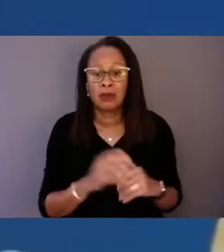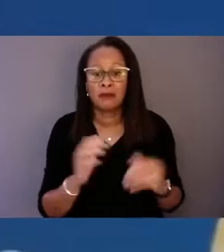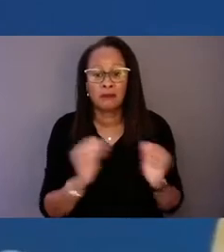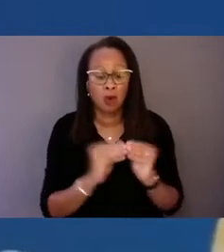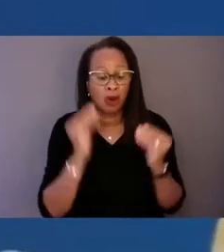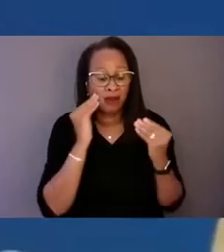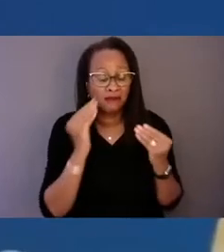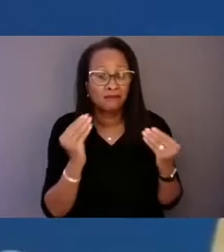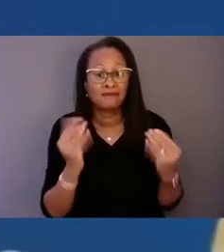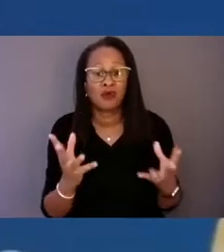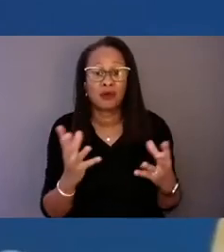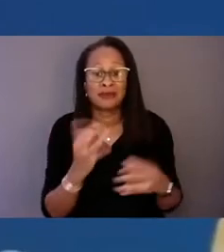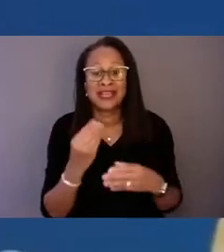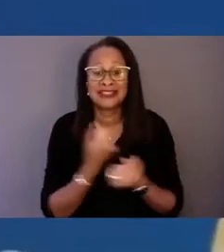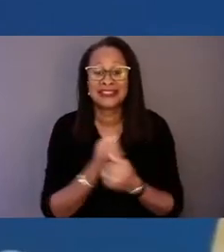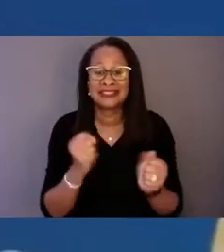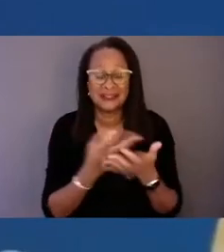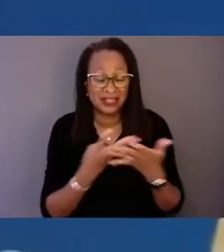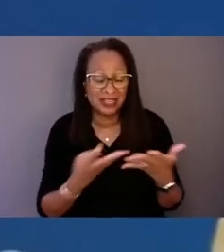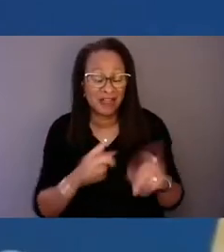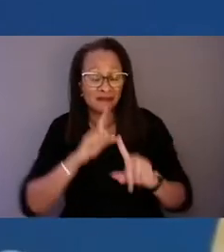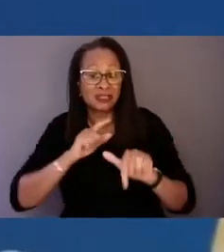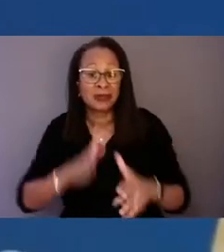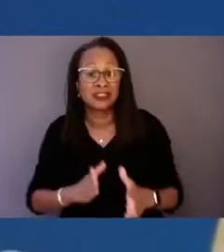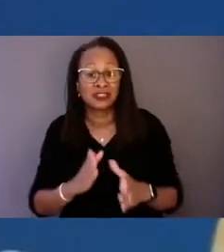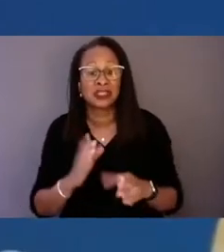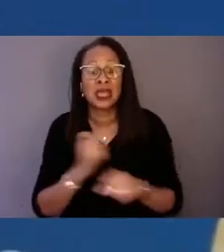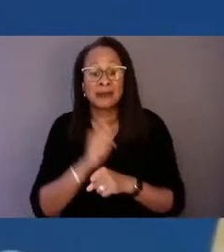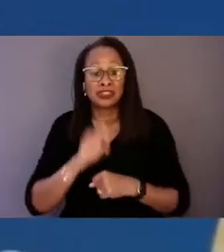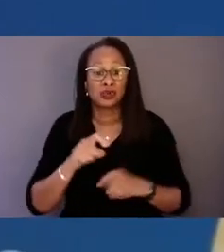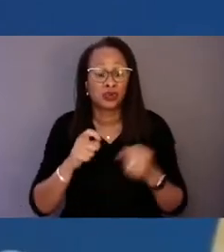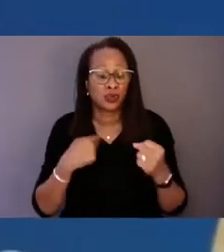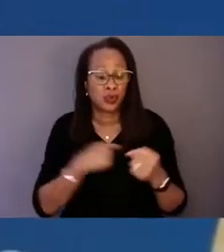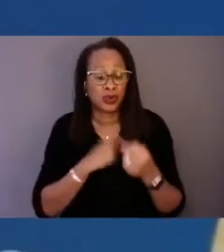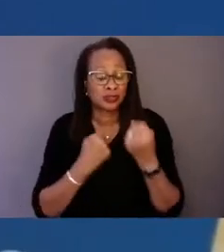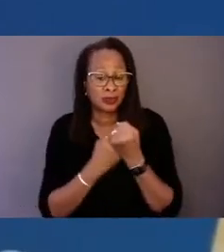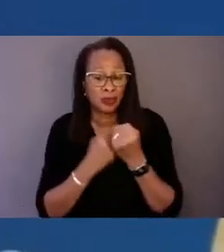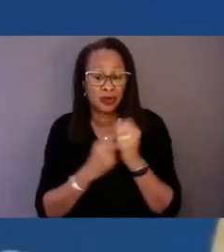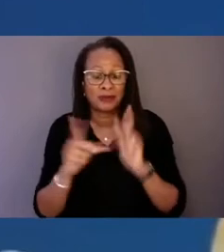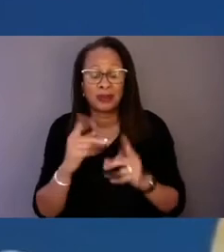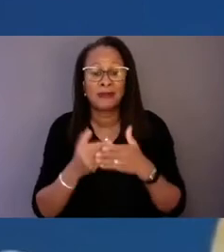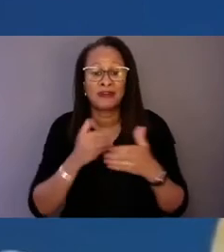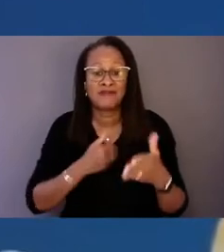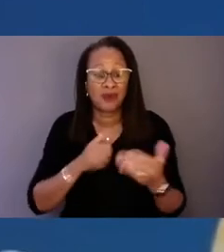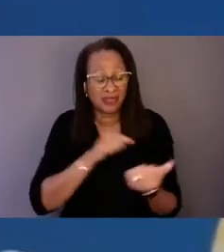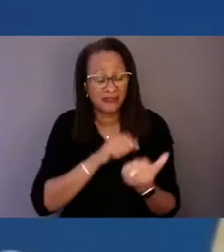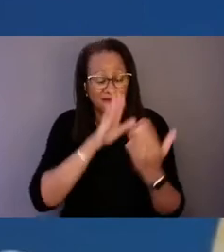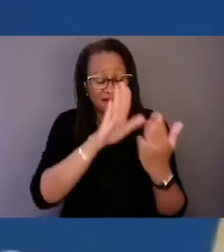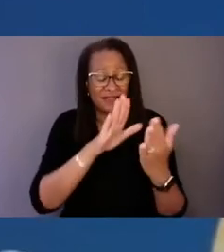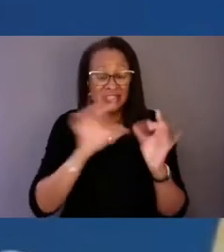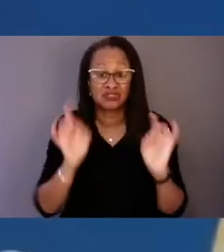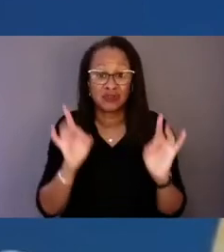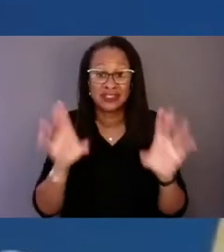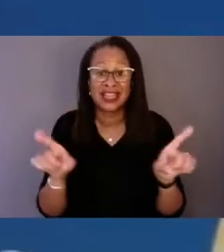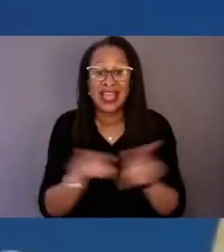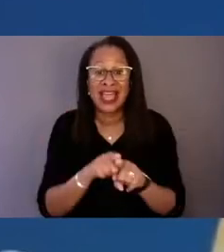so that we are making sure that we're supporting people before they face crises. And so as we're focused on building a better system,